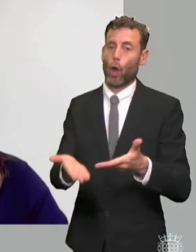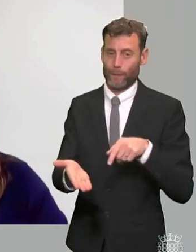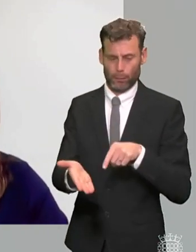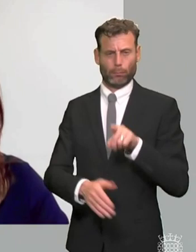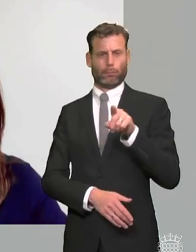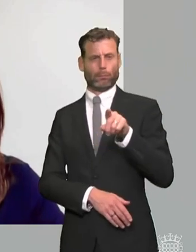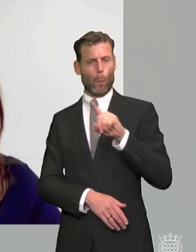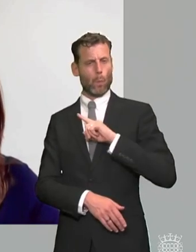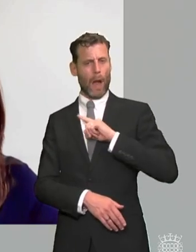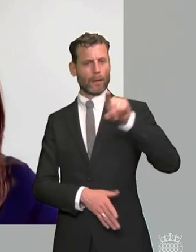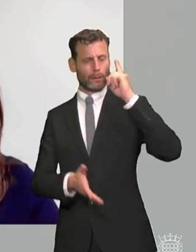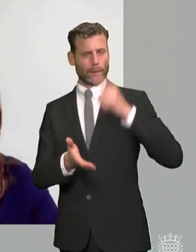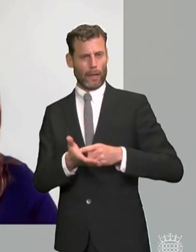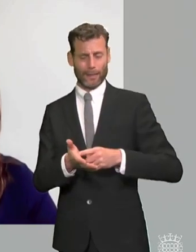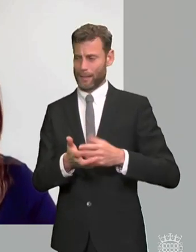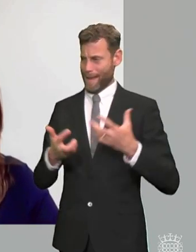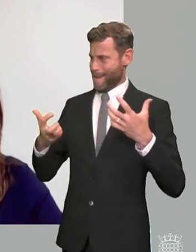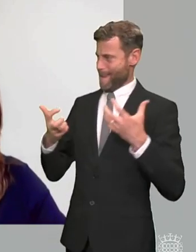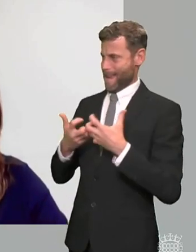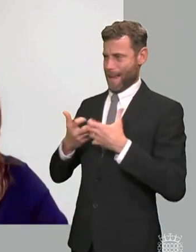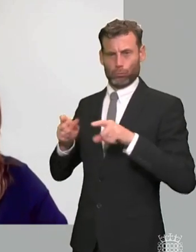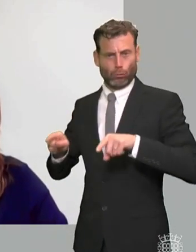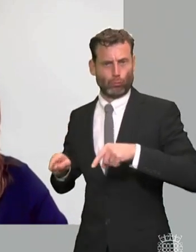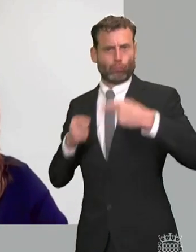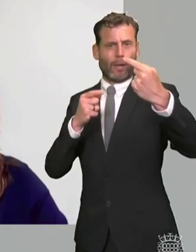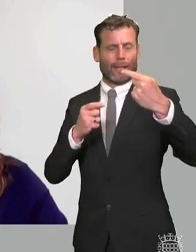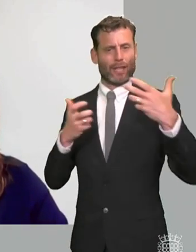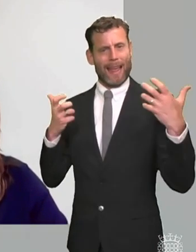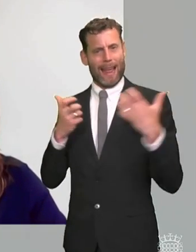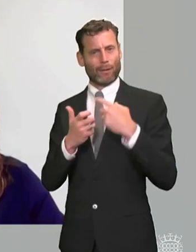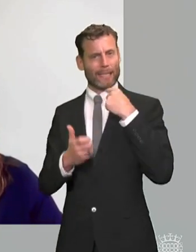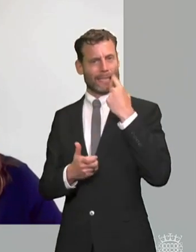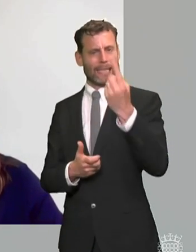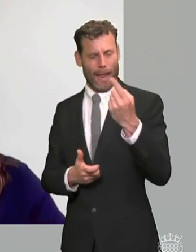no one should underestimate the significance of the proposals in this green paper and the extent